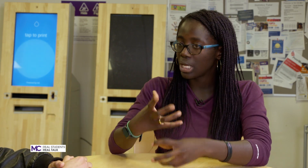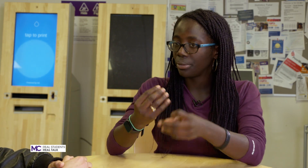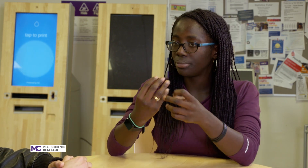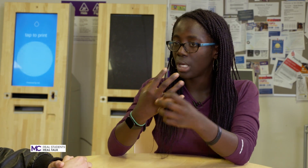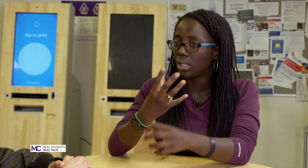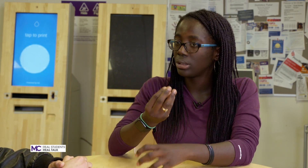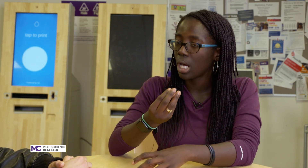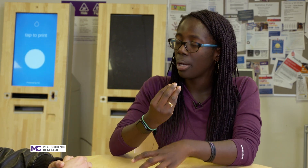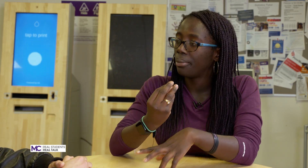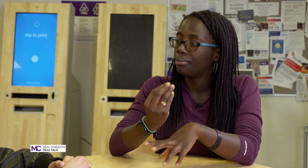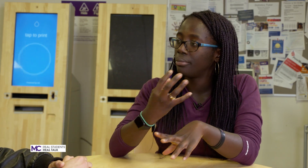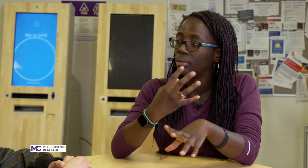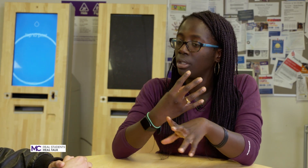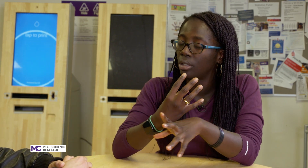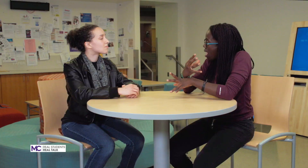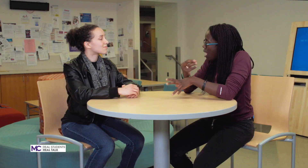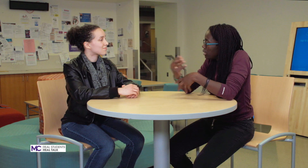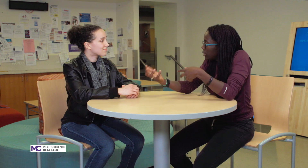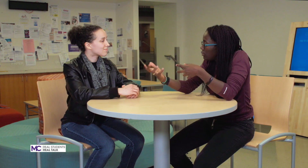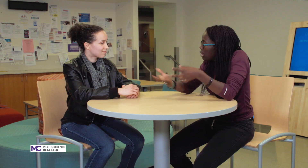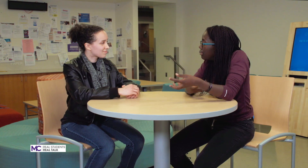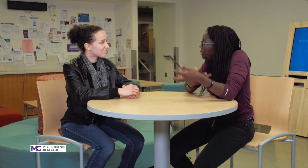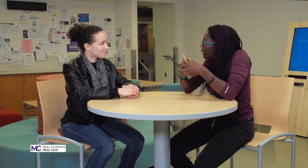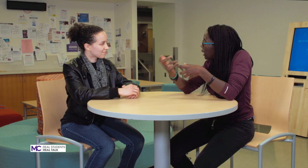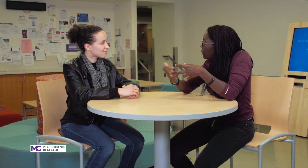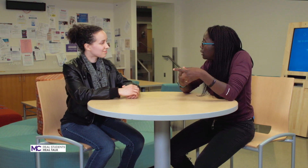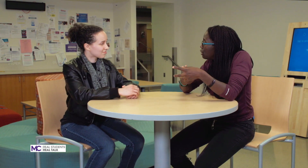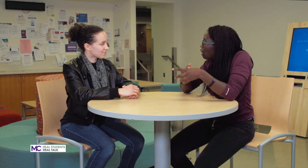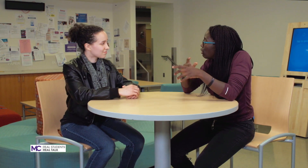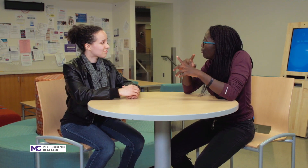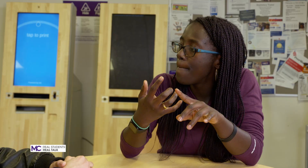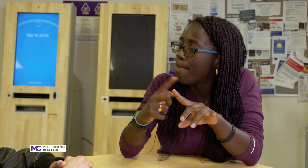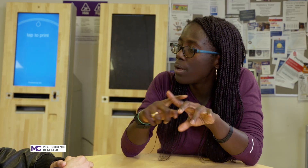and and communicate with each other